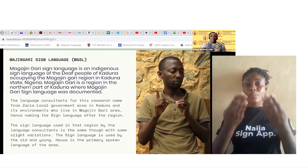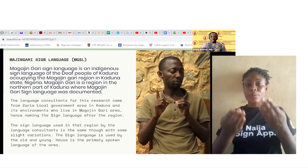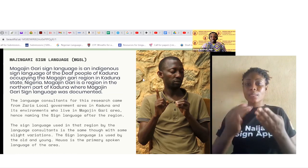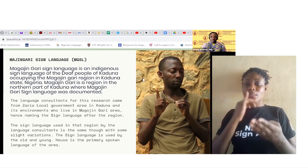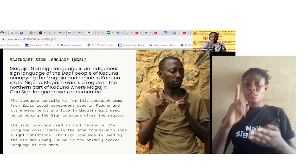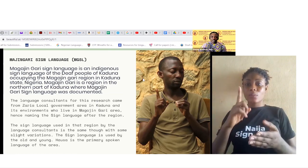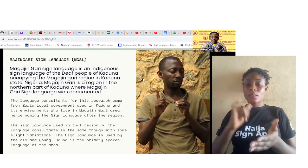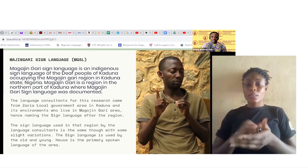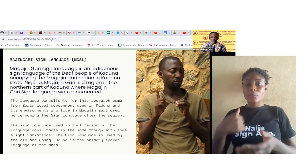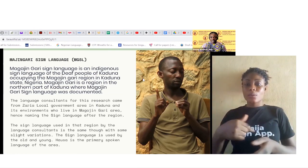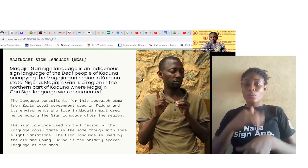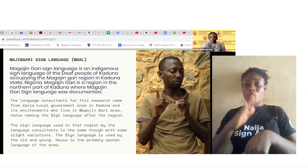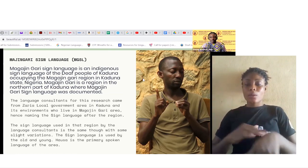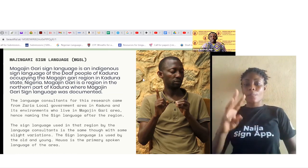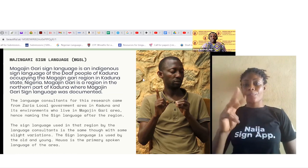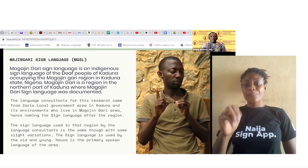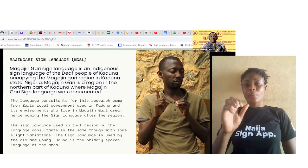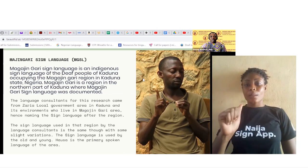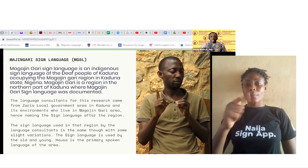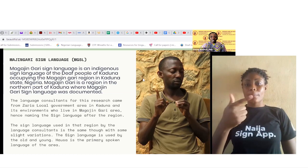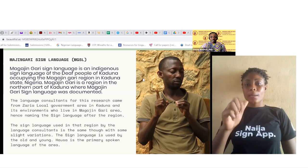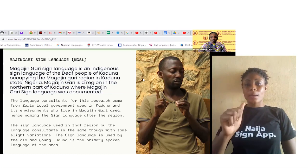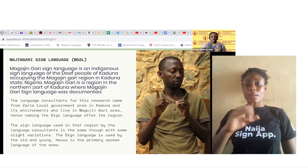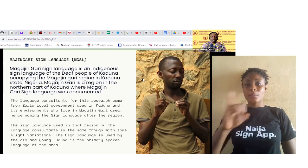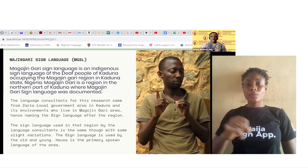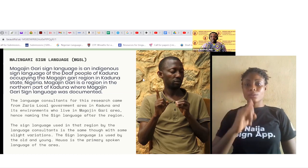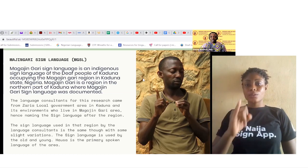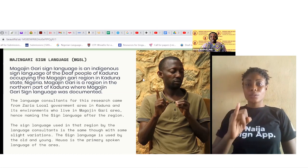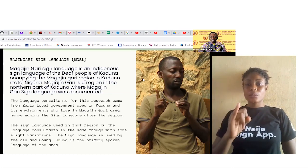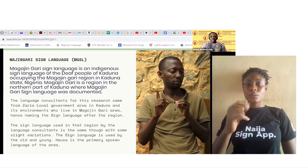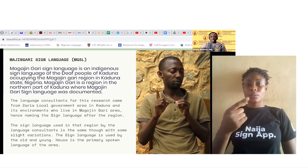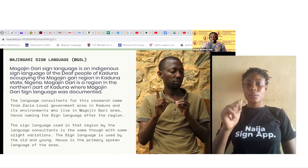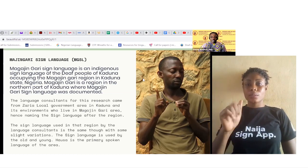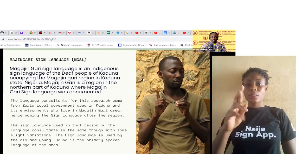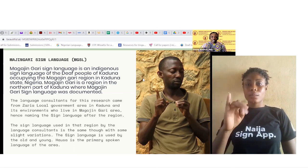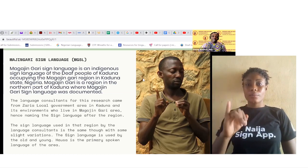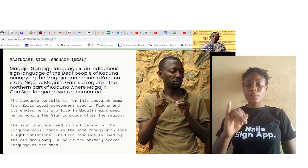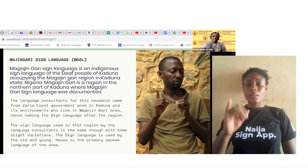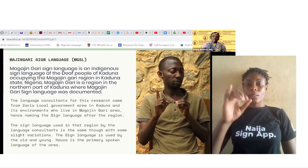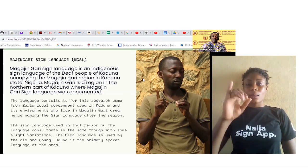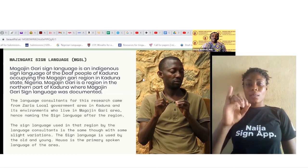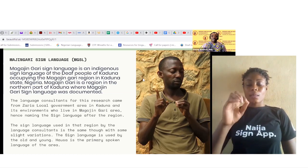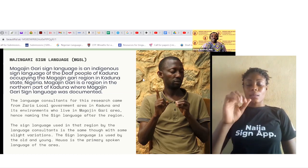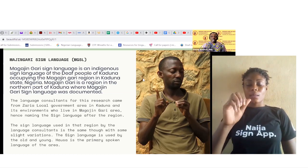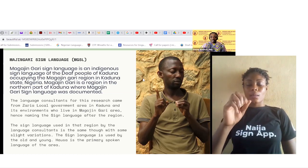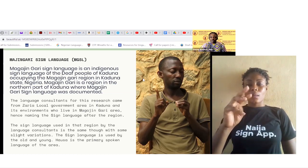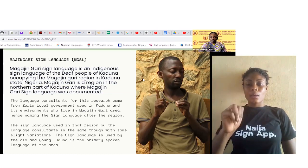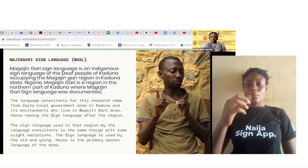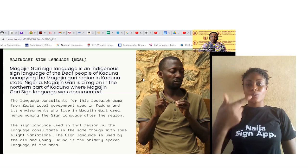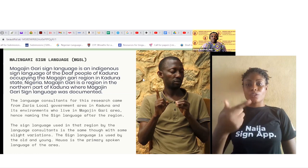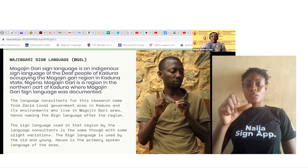Sign Language MgSL. Magajin Gari Sign Language is an indigenous sign language of the deaf people of